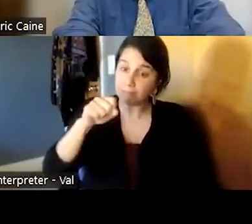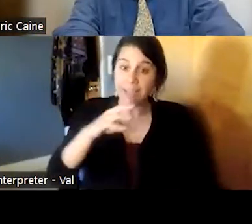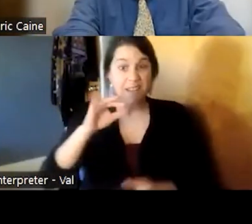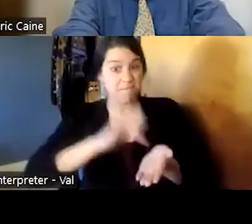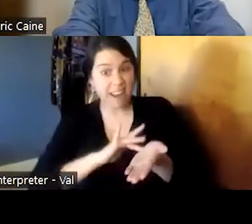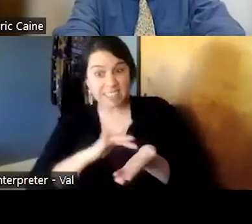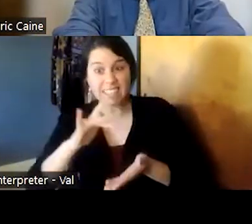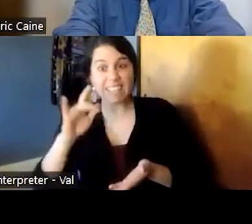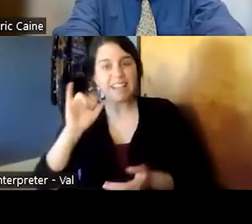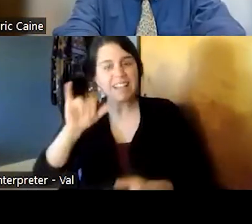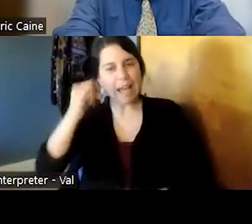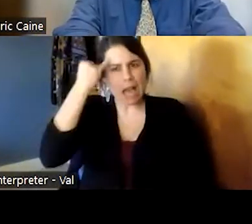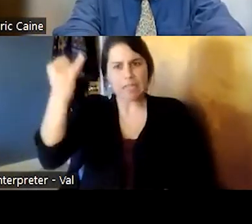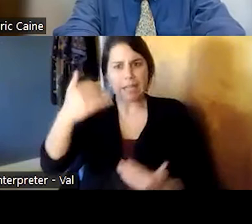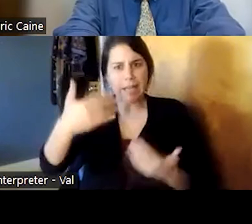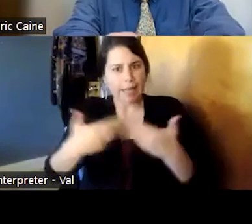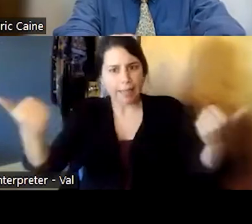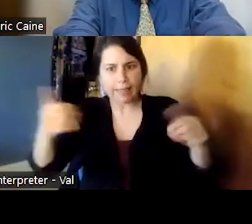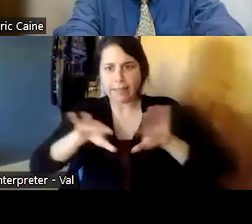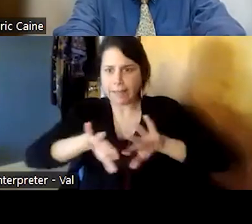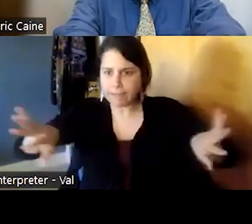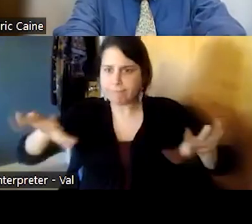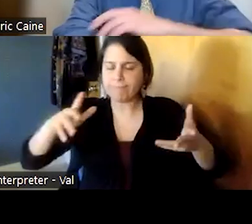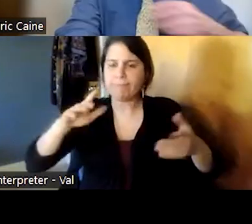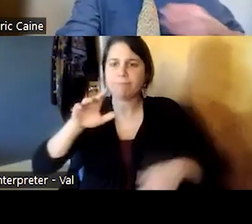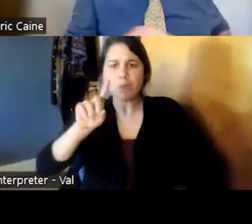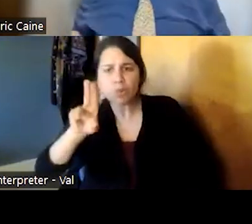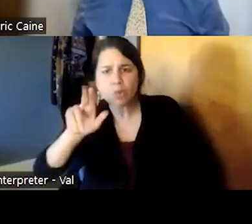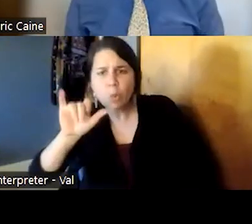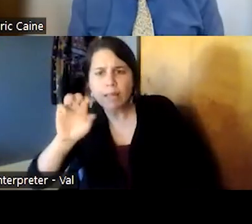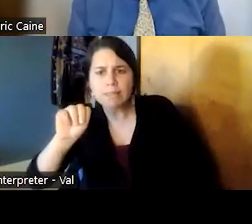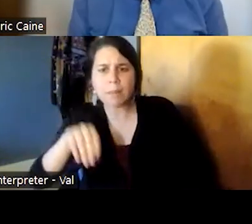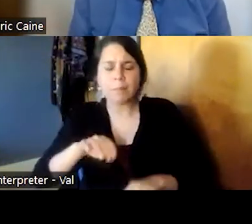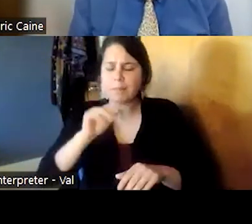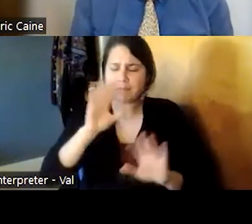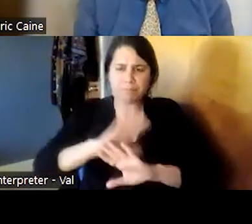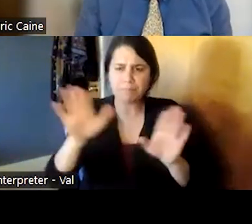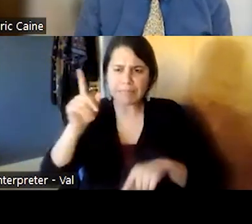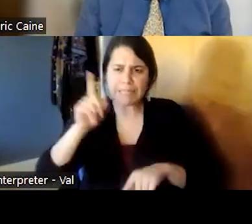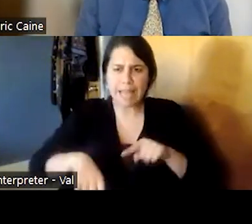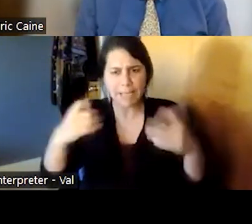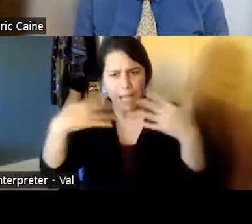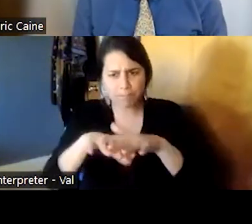dualism and reductionism is not acceptable now the term biopsychosocial was first used in the 1950s